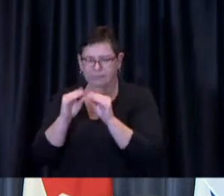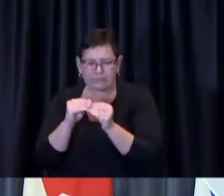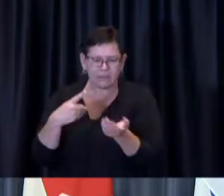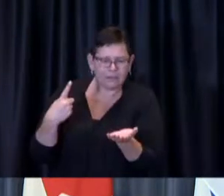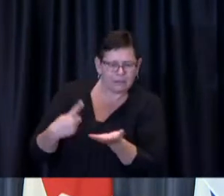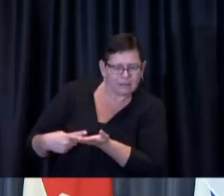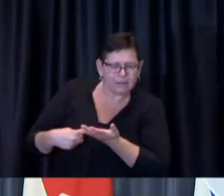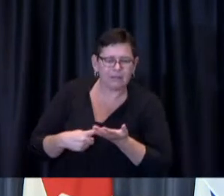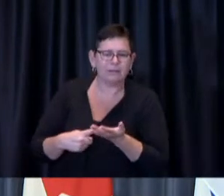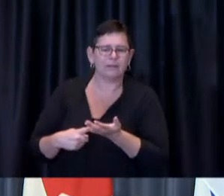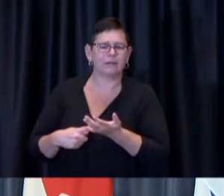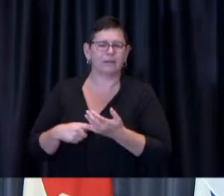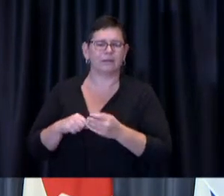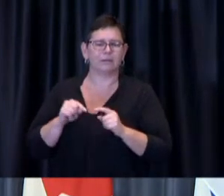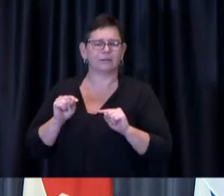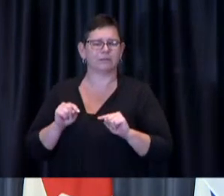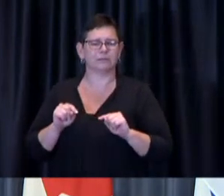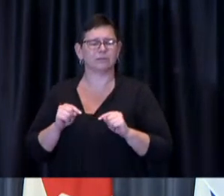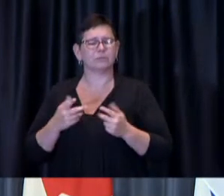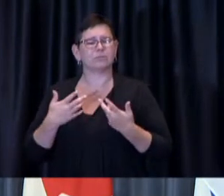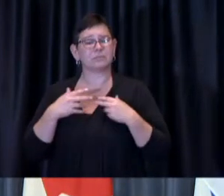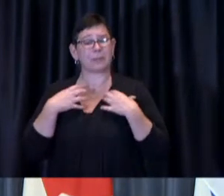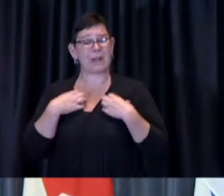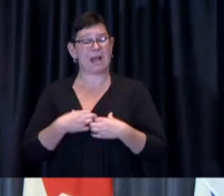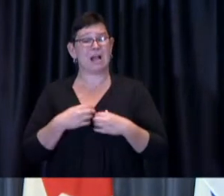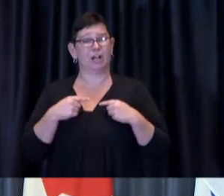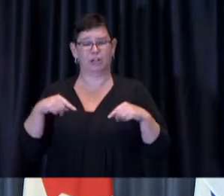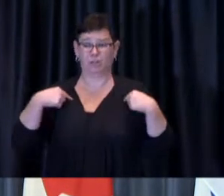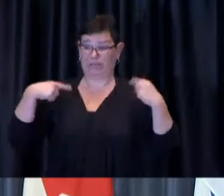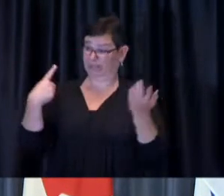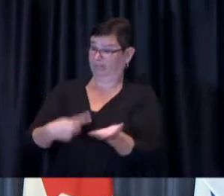we have to do here is keep people safe but also to avoid confusion that we've seen at other times